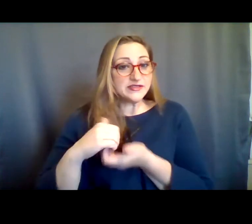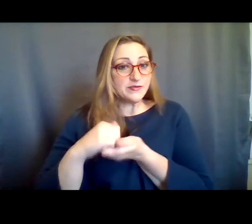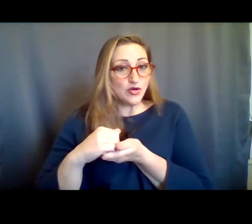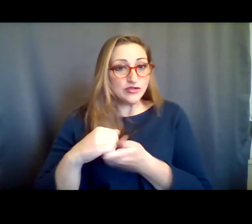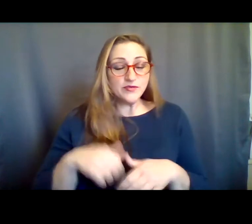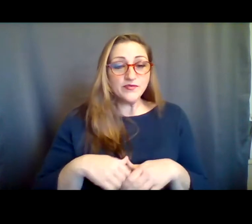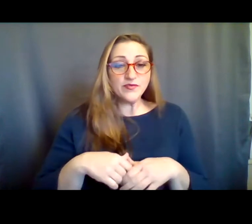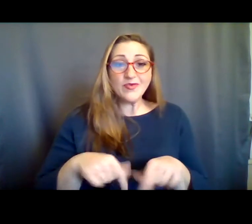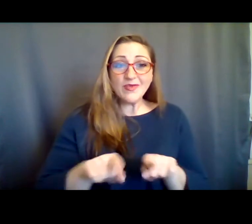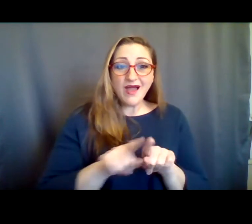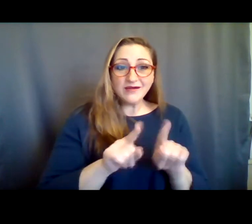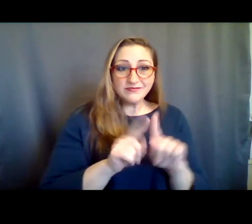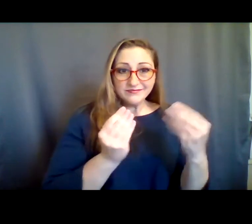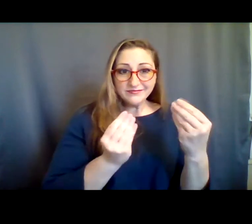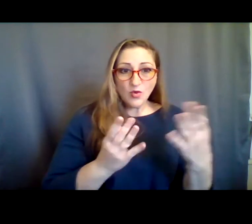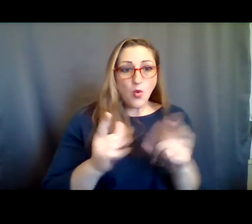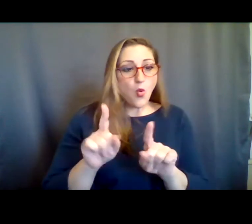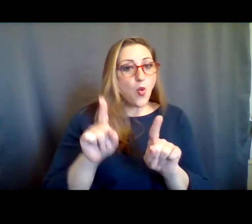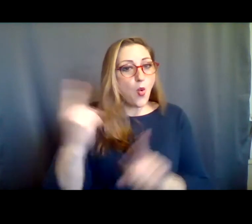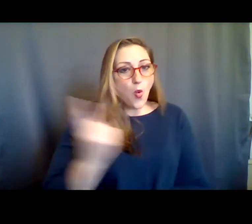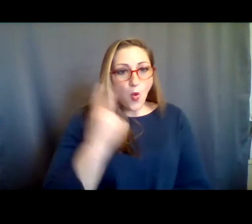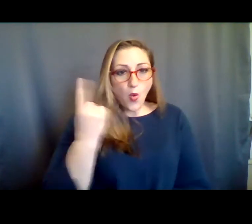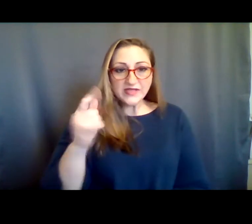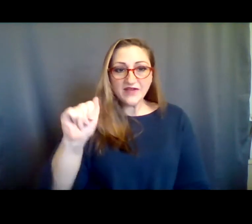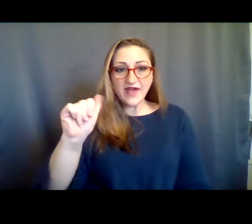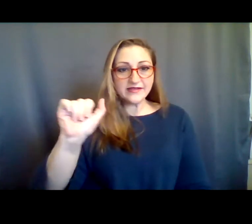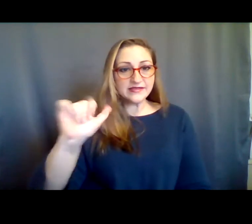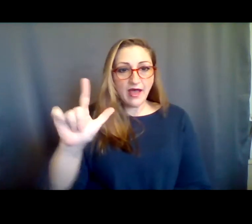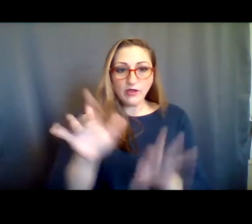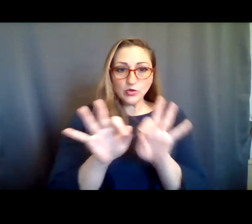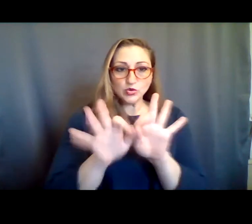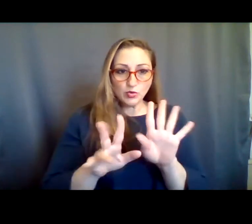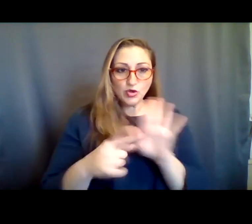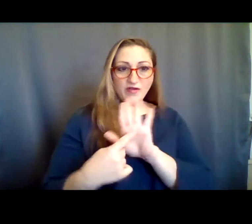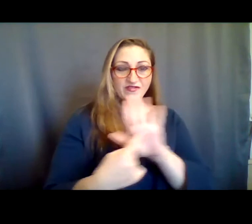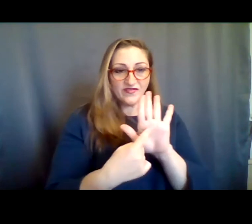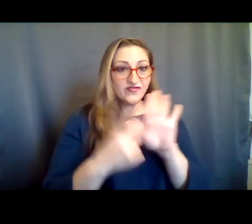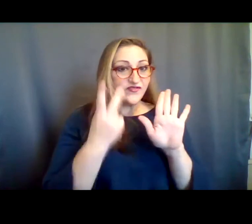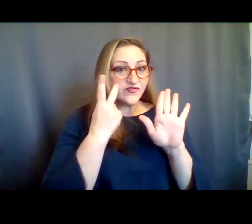ers Maria and Candace from SignNexus. We thank them for their friendship. A note that we will always